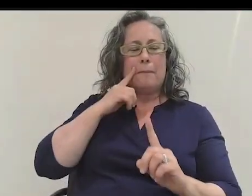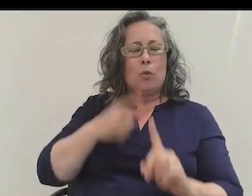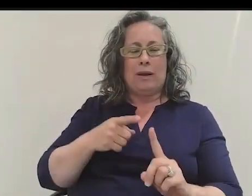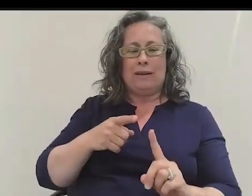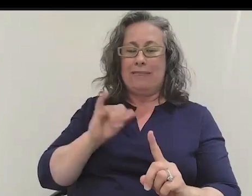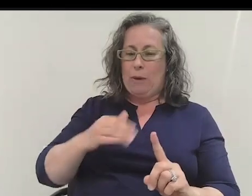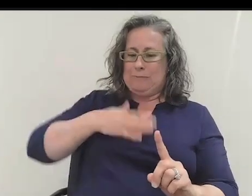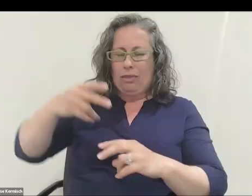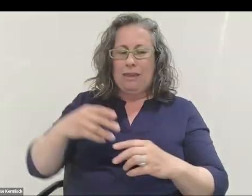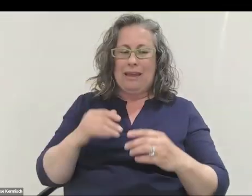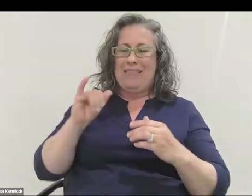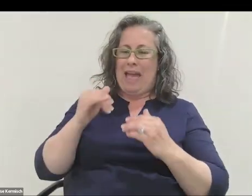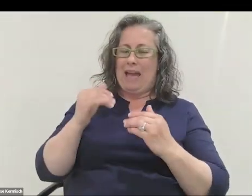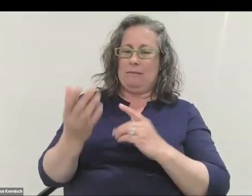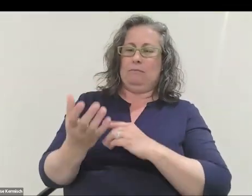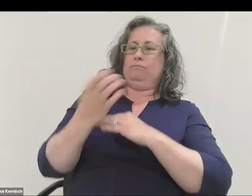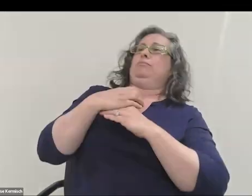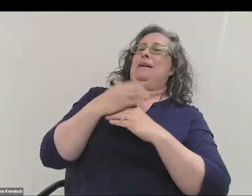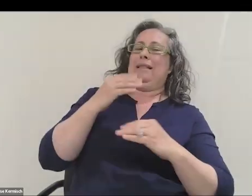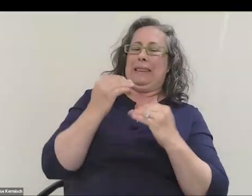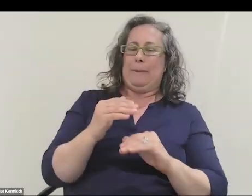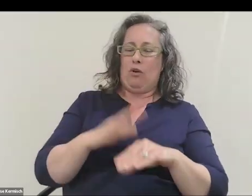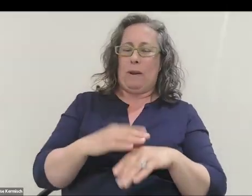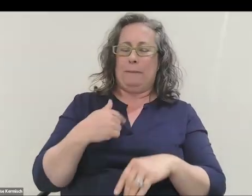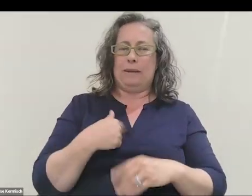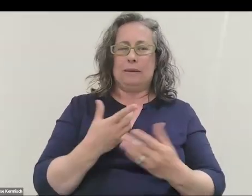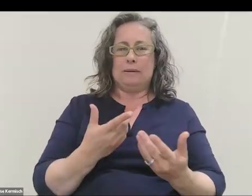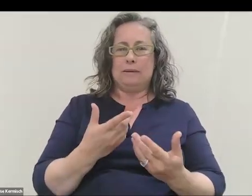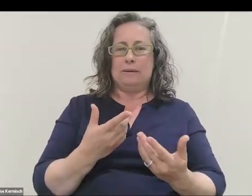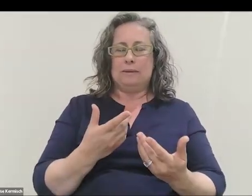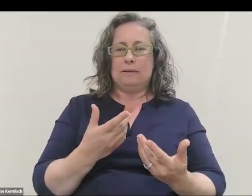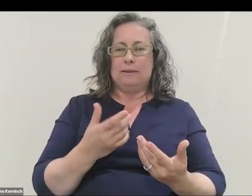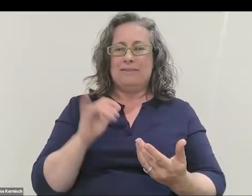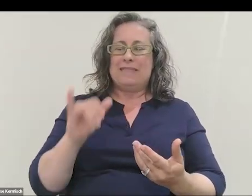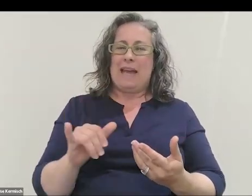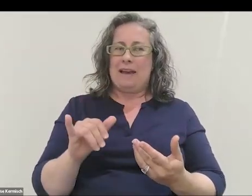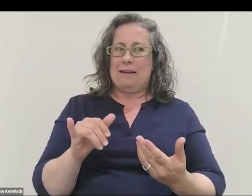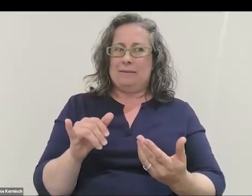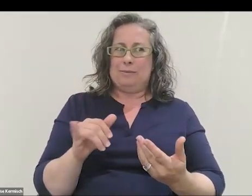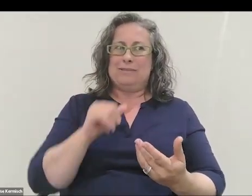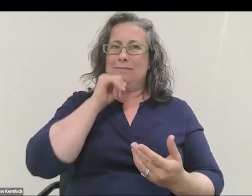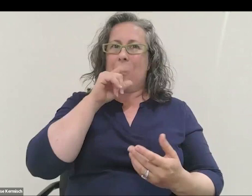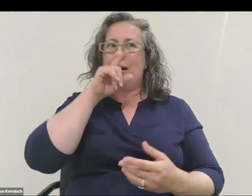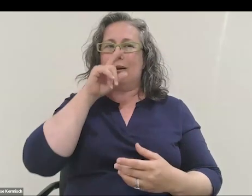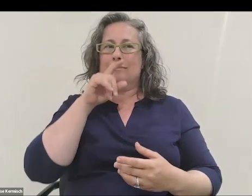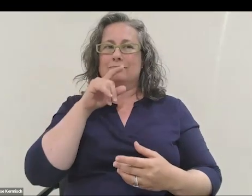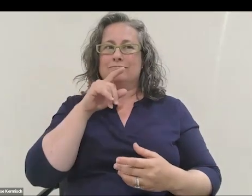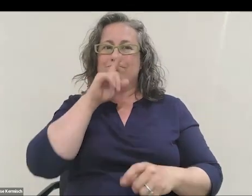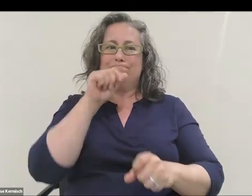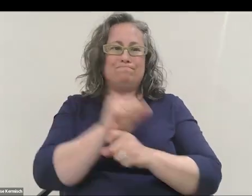and it limited me, and it was my own belief system, not really the reality. I think perhaps,